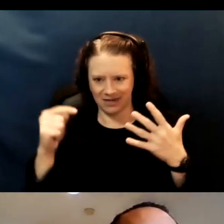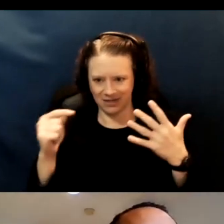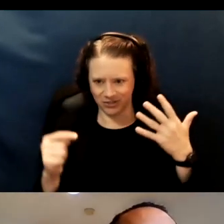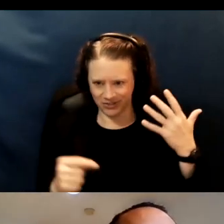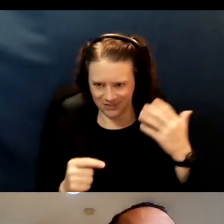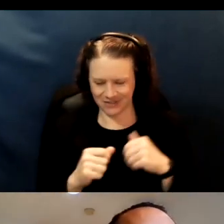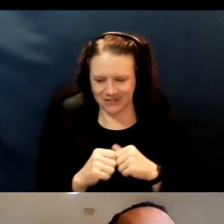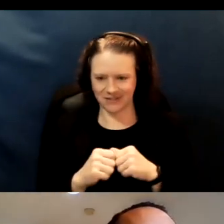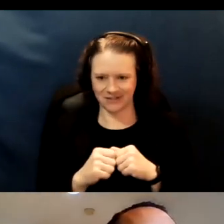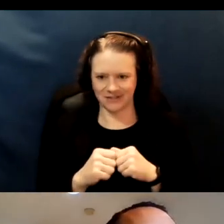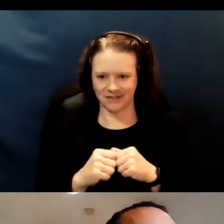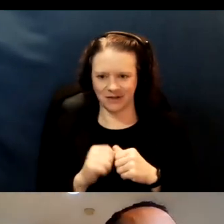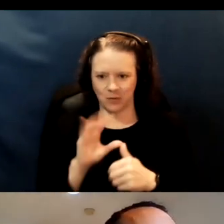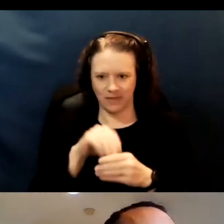to ensuring that individuals with low mobility